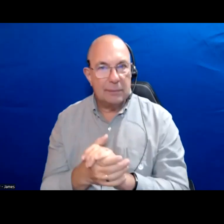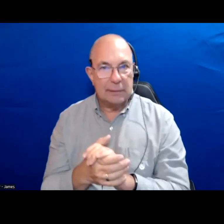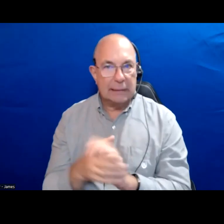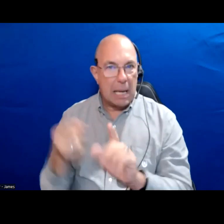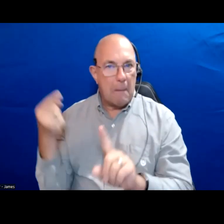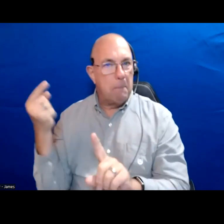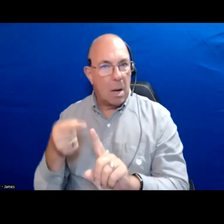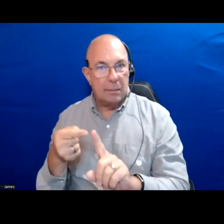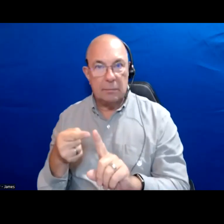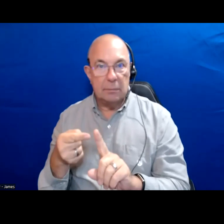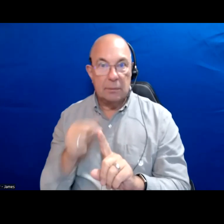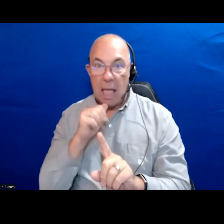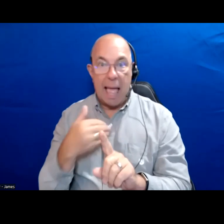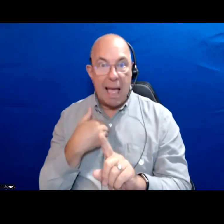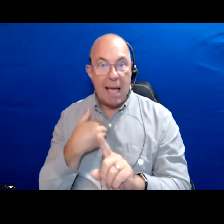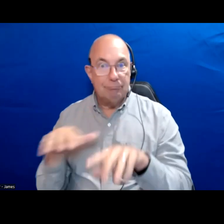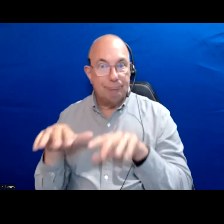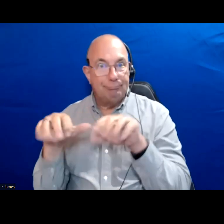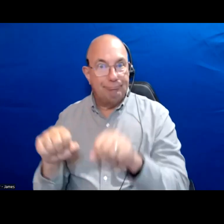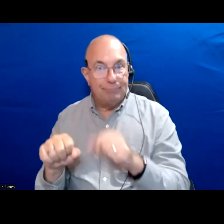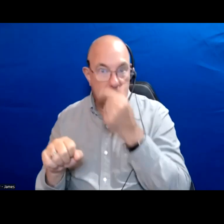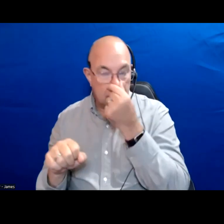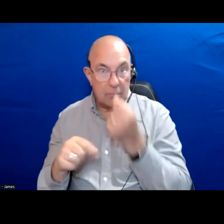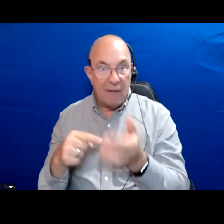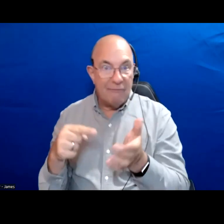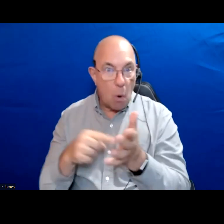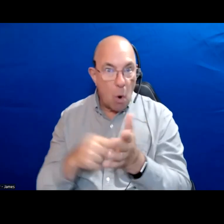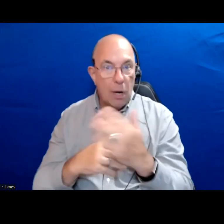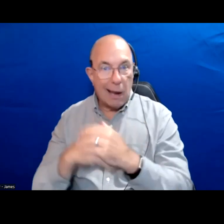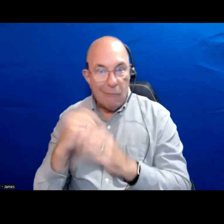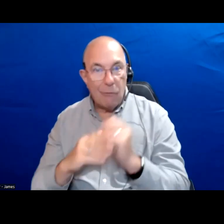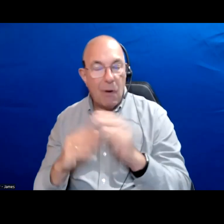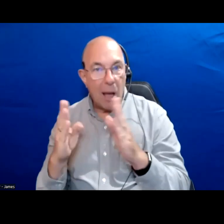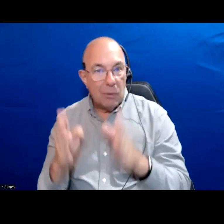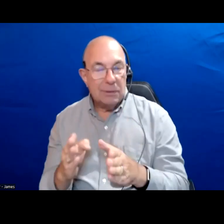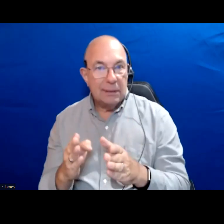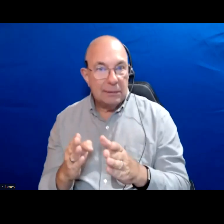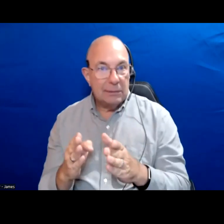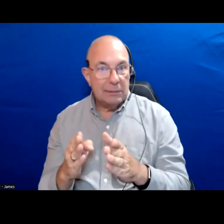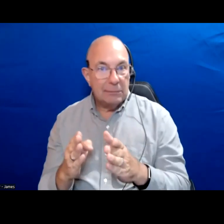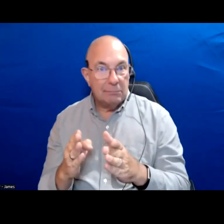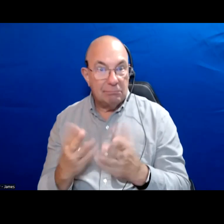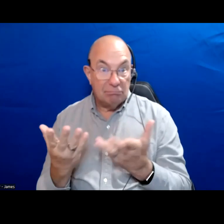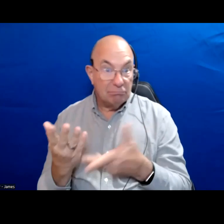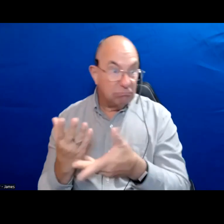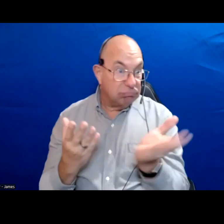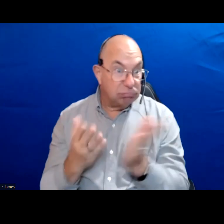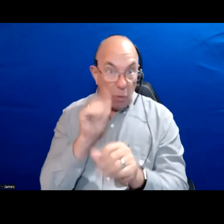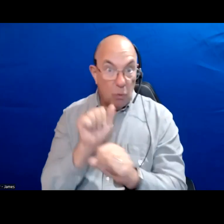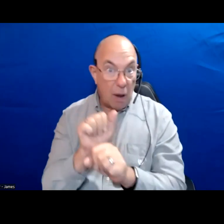If you don't have secure affordable housing nothing else is going to be working out for you right?